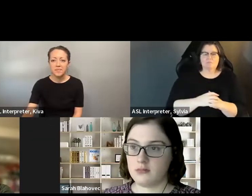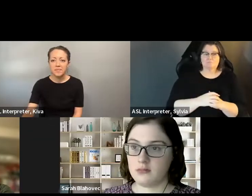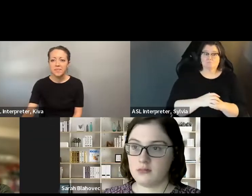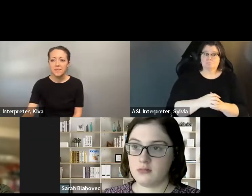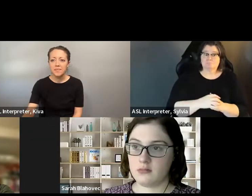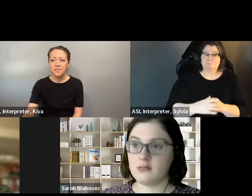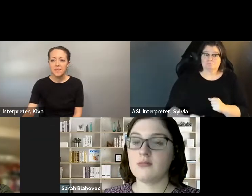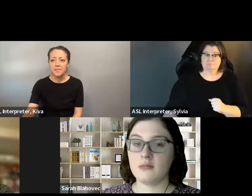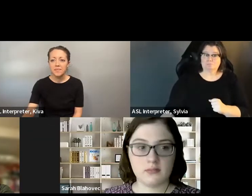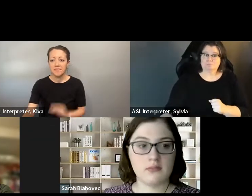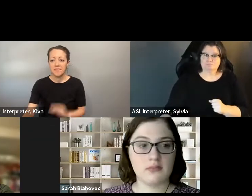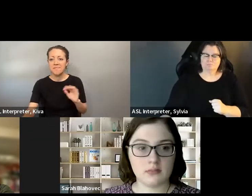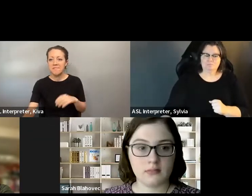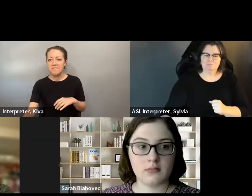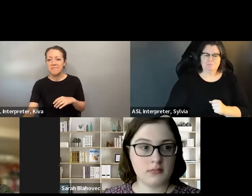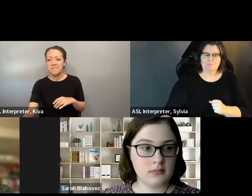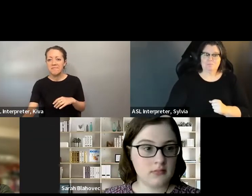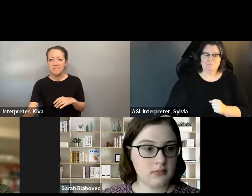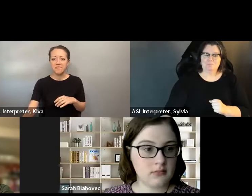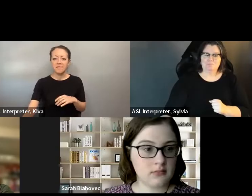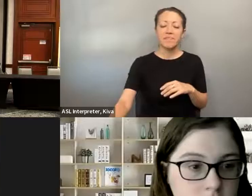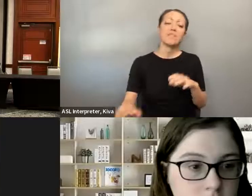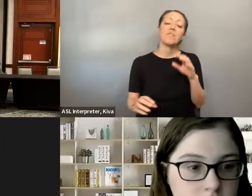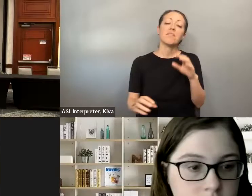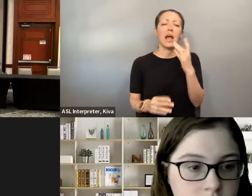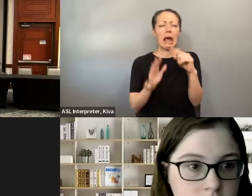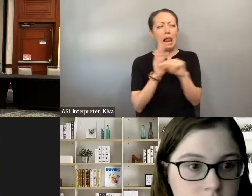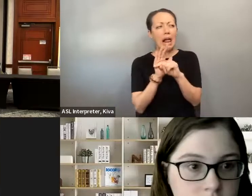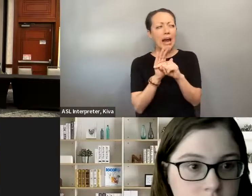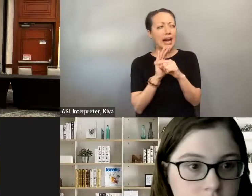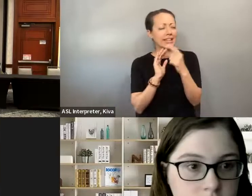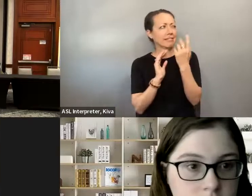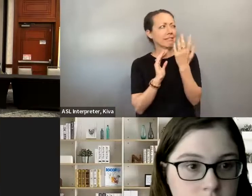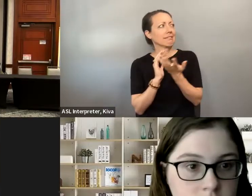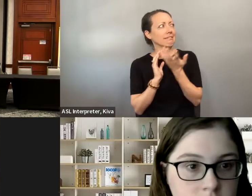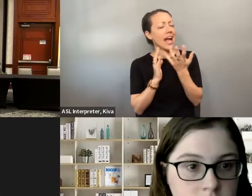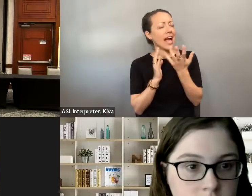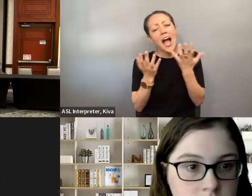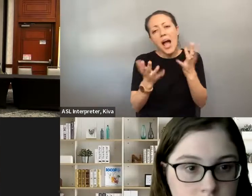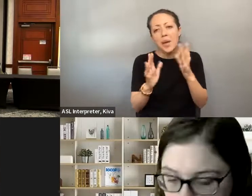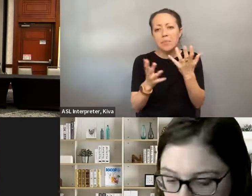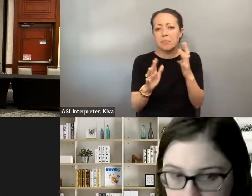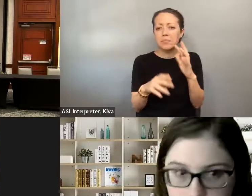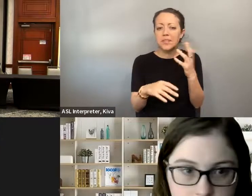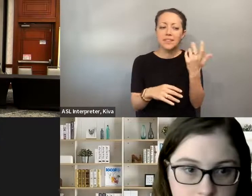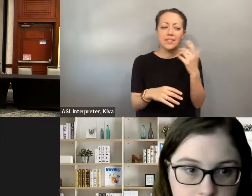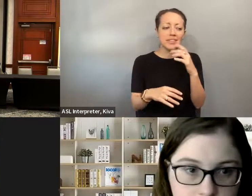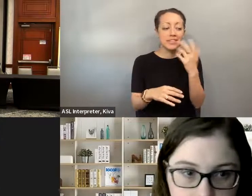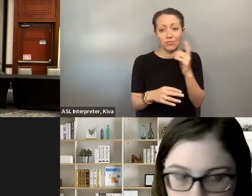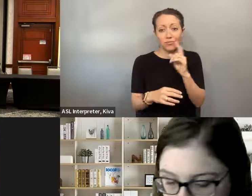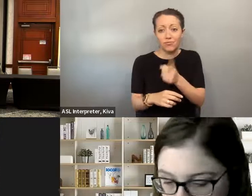experiences being on council. I thought that, you know, one of the things I was really happy about is that there were